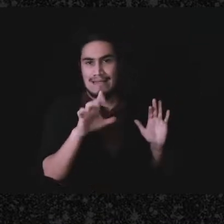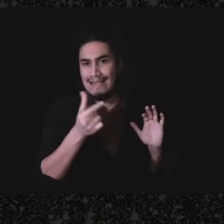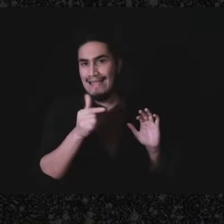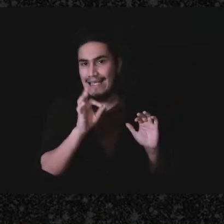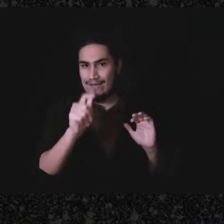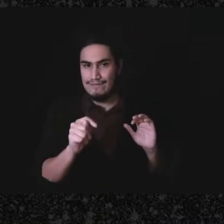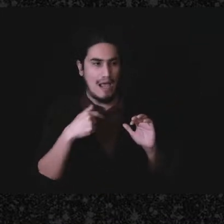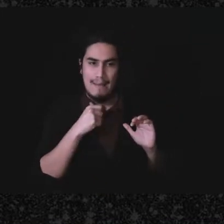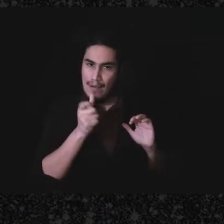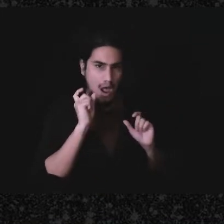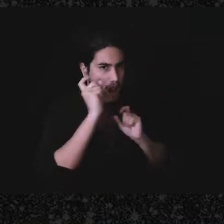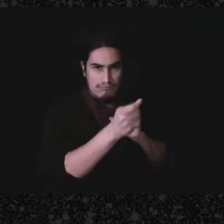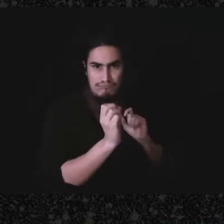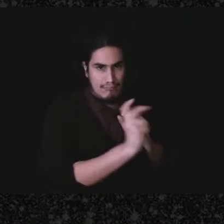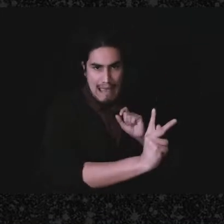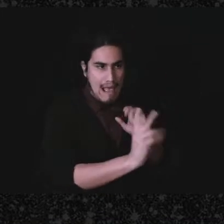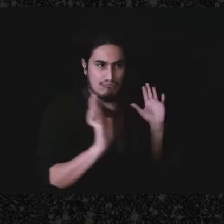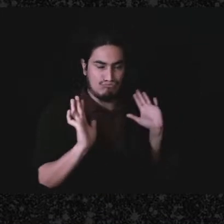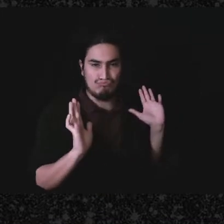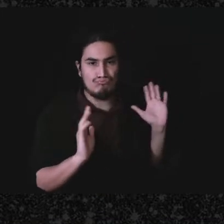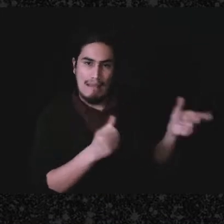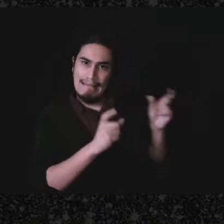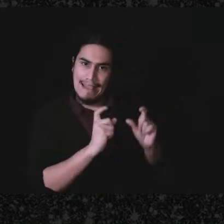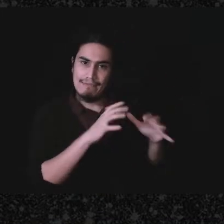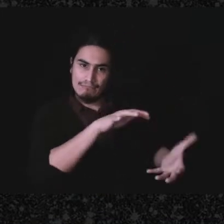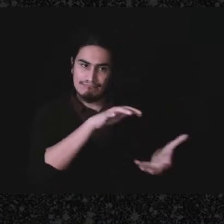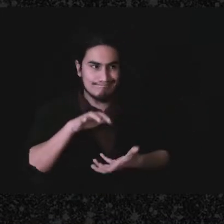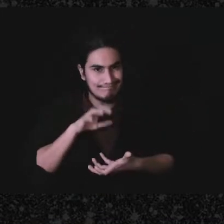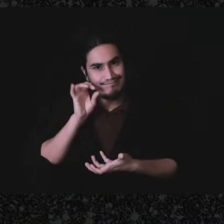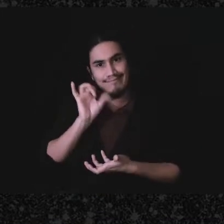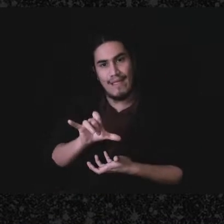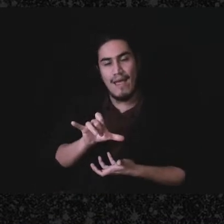that's the most important part, and that's what we call donut of intent.